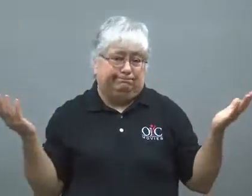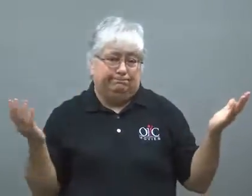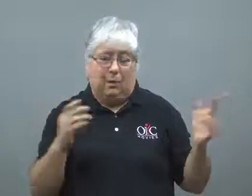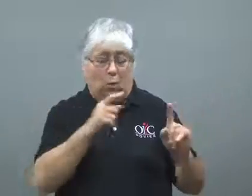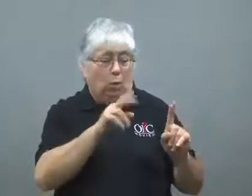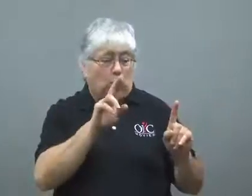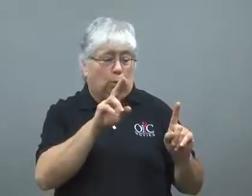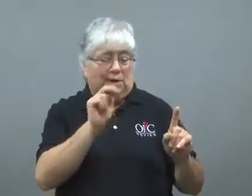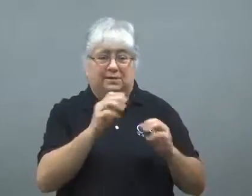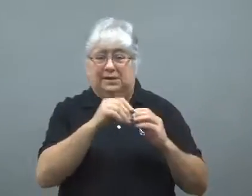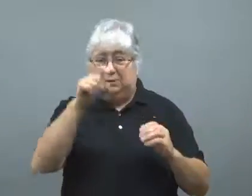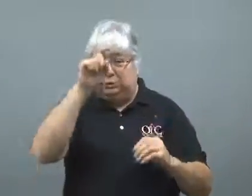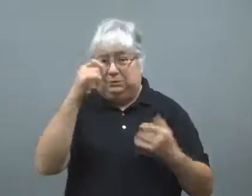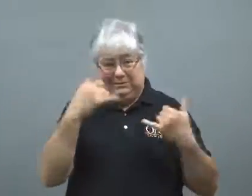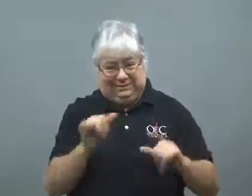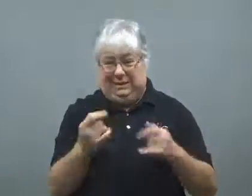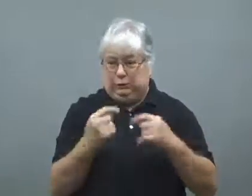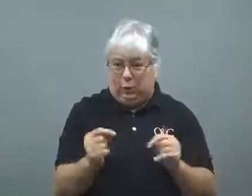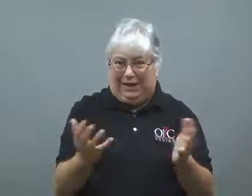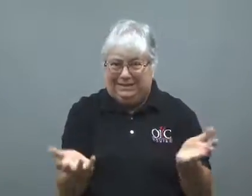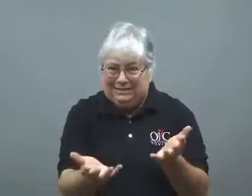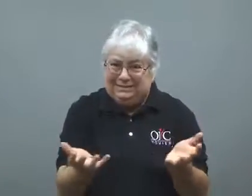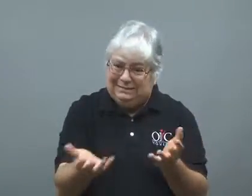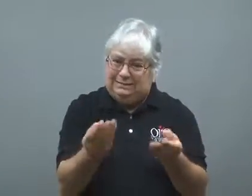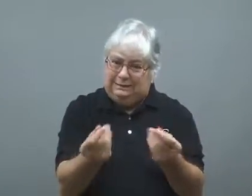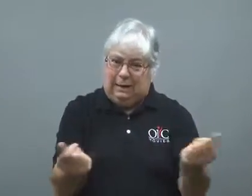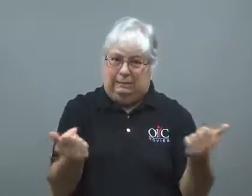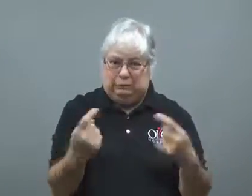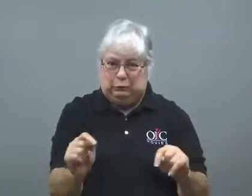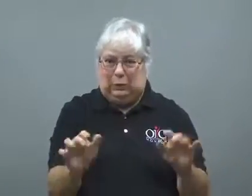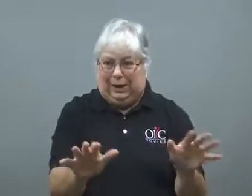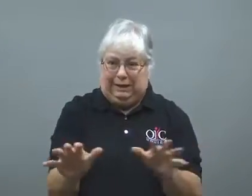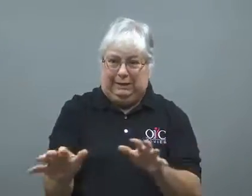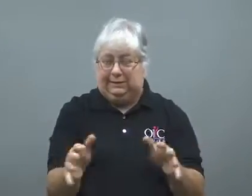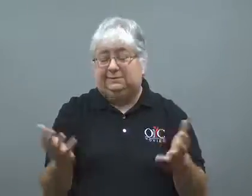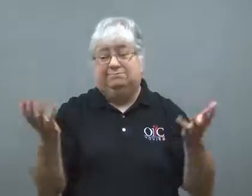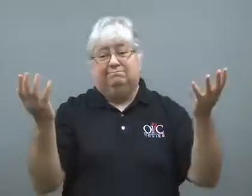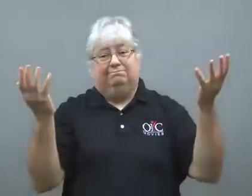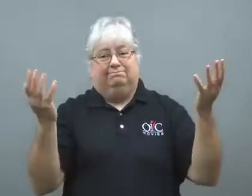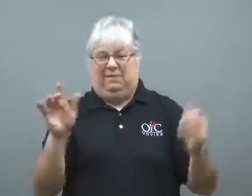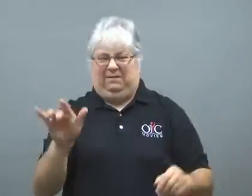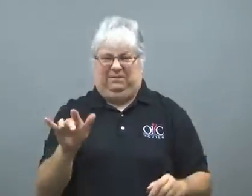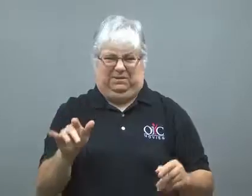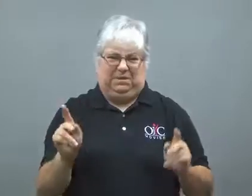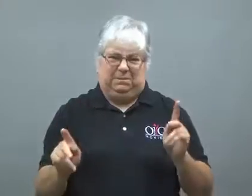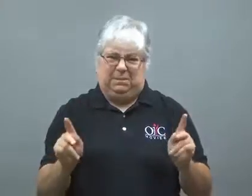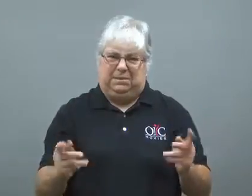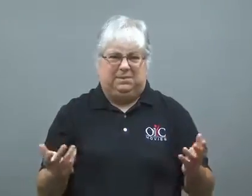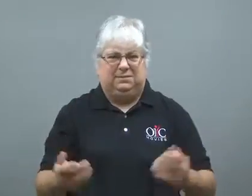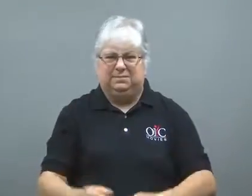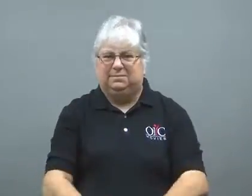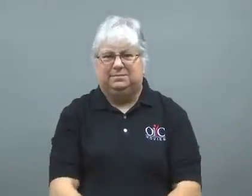The U.N. and Egypt are trying to find a resolution. So sad for the people.